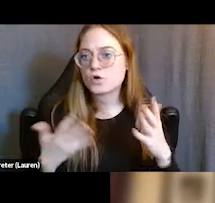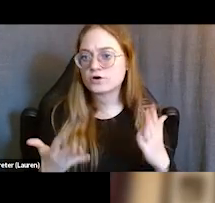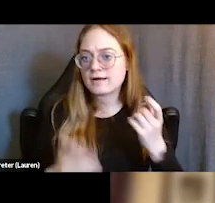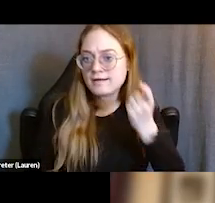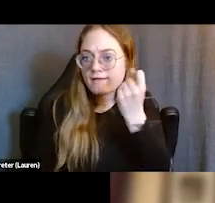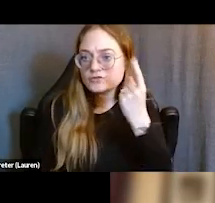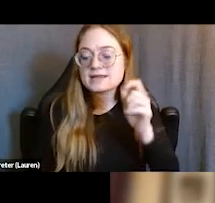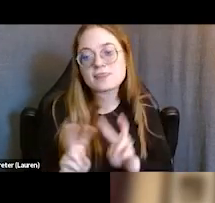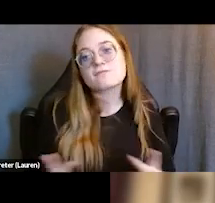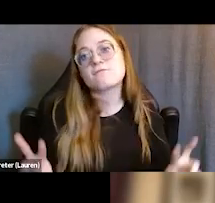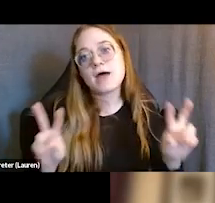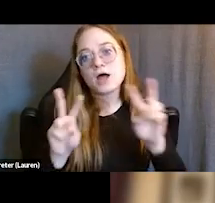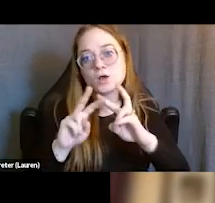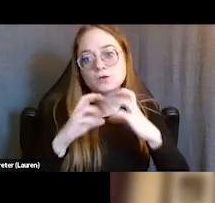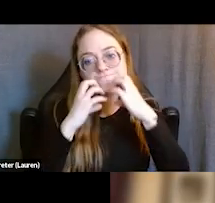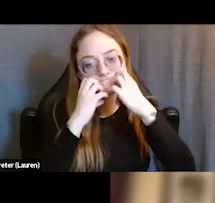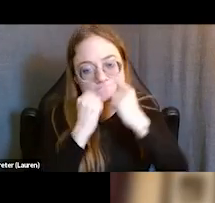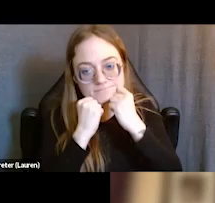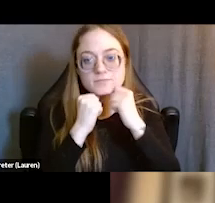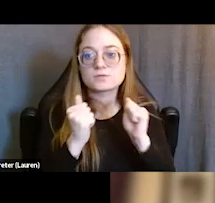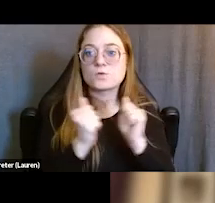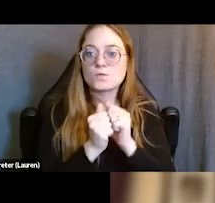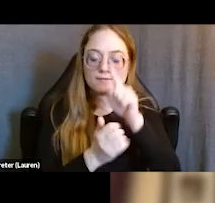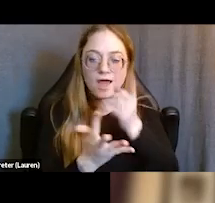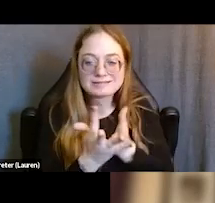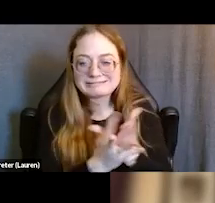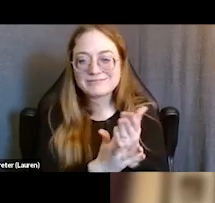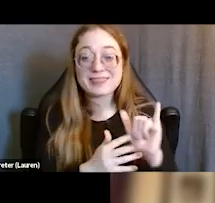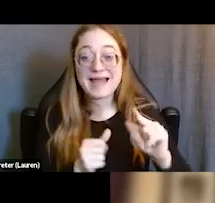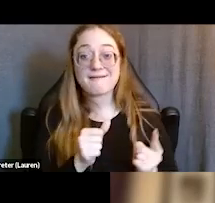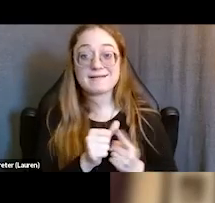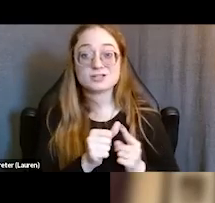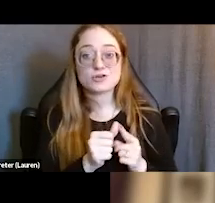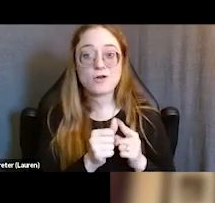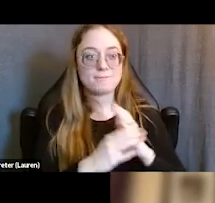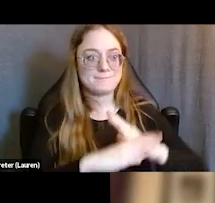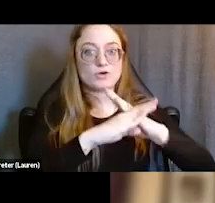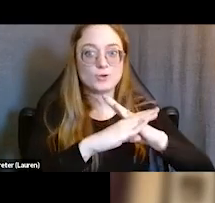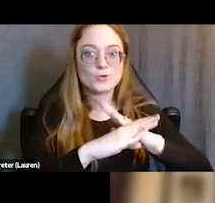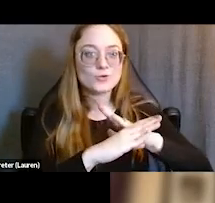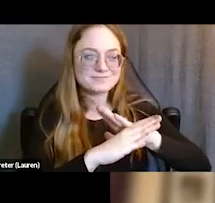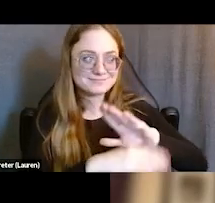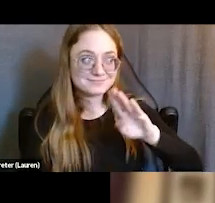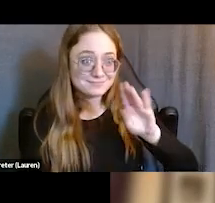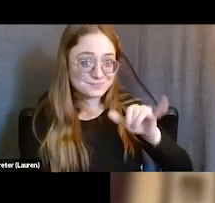that comes with being able to break through the initial barrier to rapport building by saying to a person, "Look, I may not know exactly